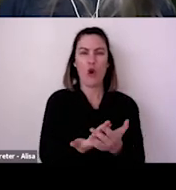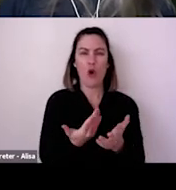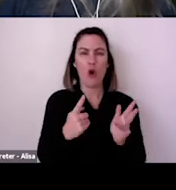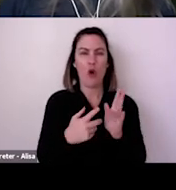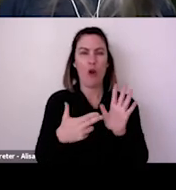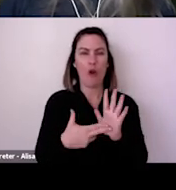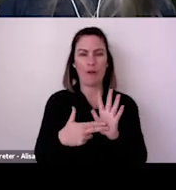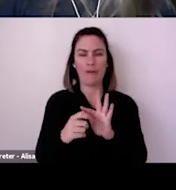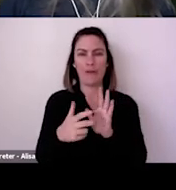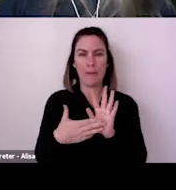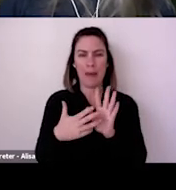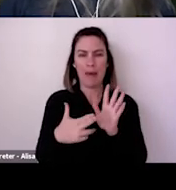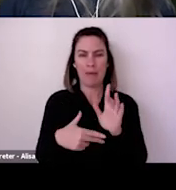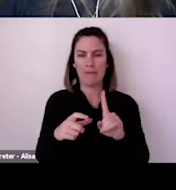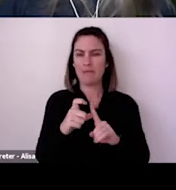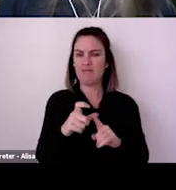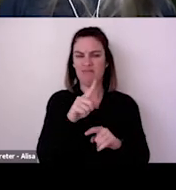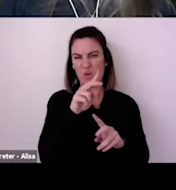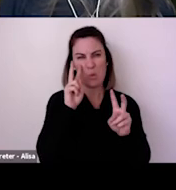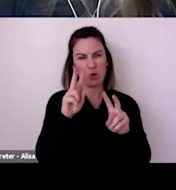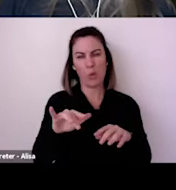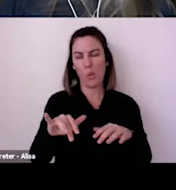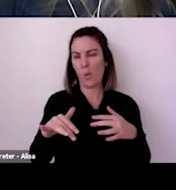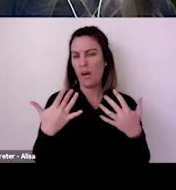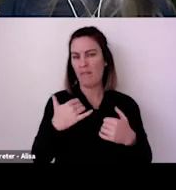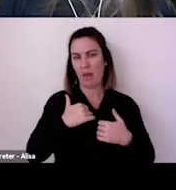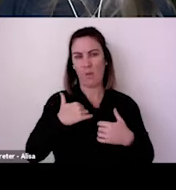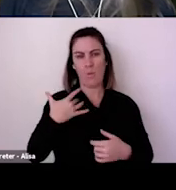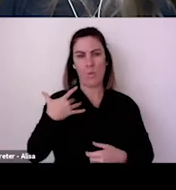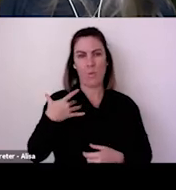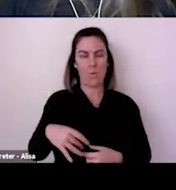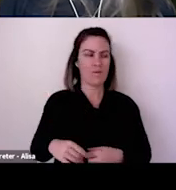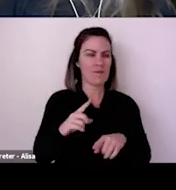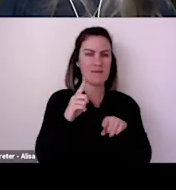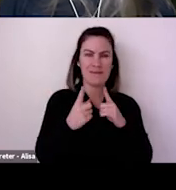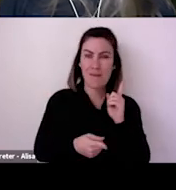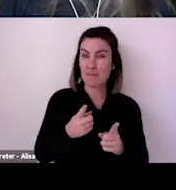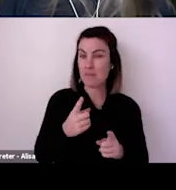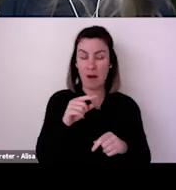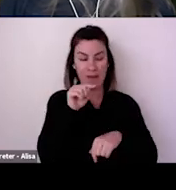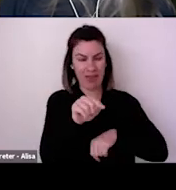We also have foundation funders who can easily underwrite stuff, but they too have their